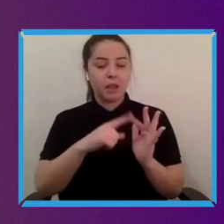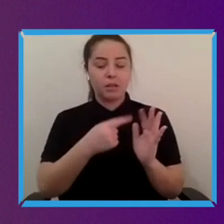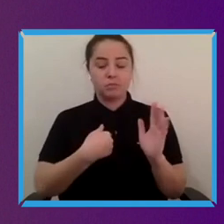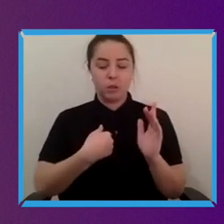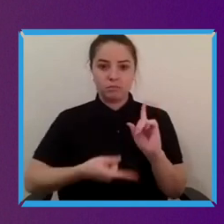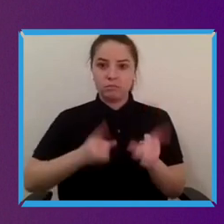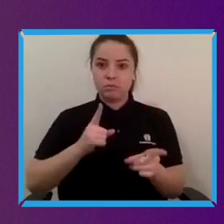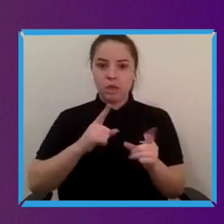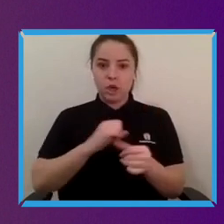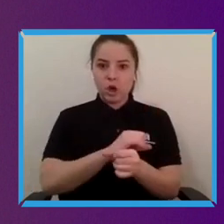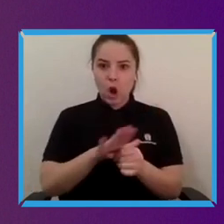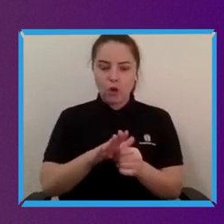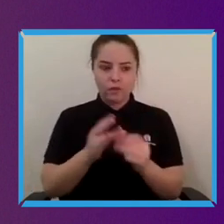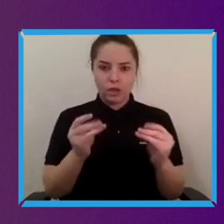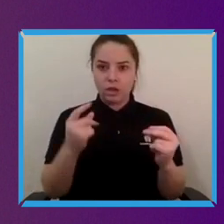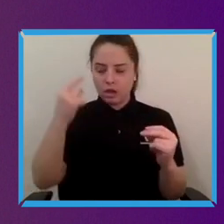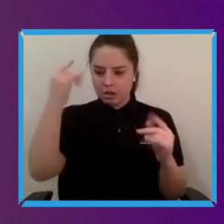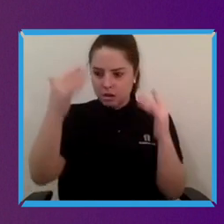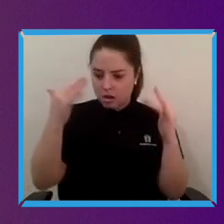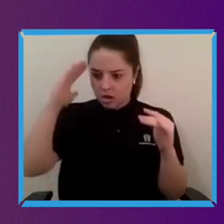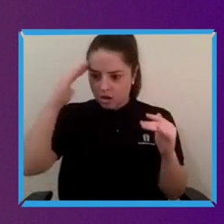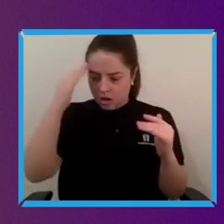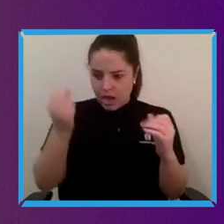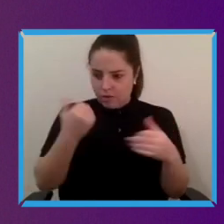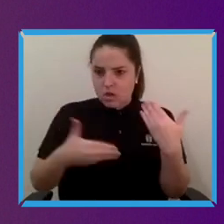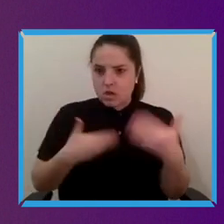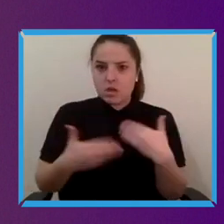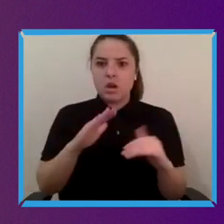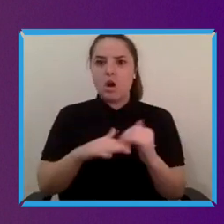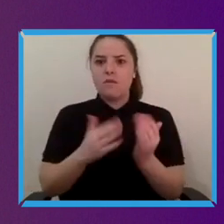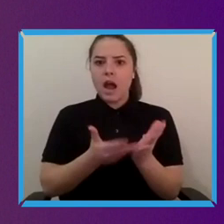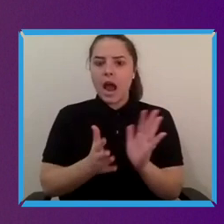our thinking as a society about what we can do and how much more flexible we can